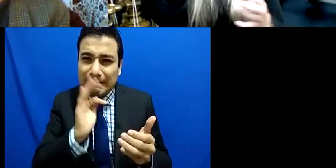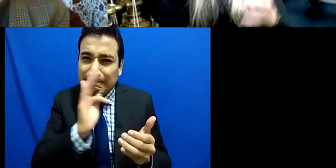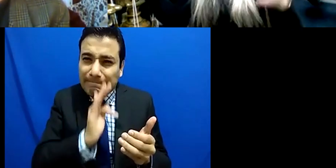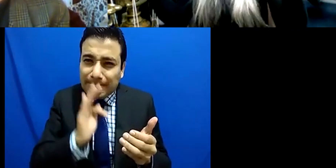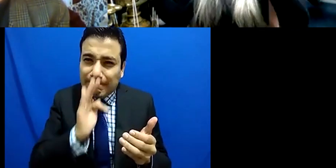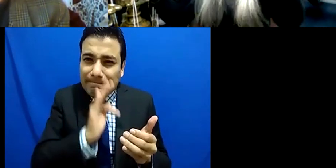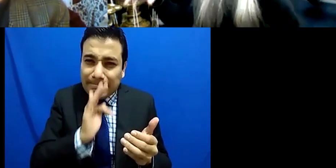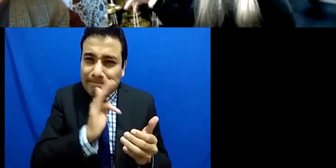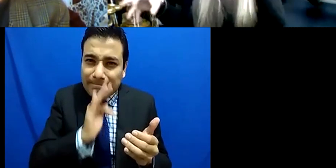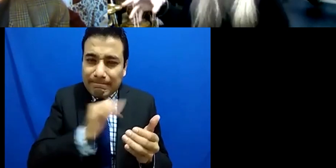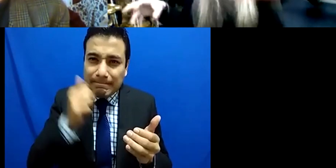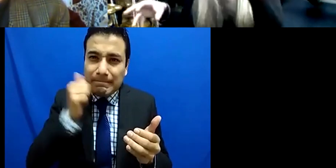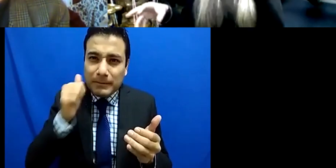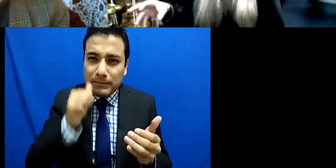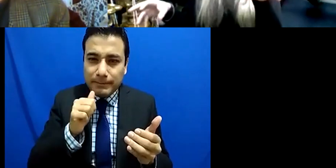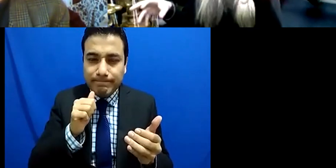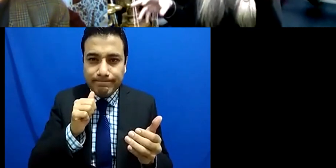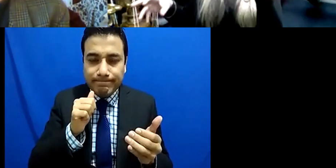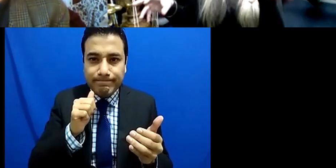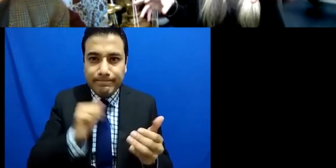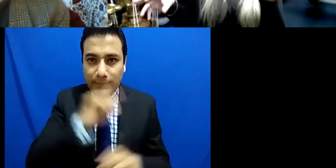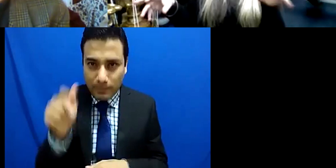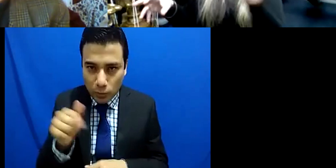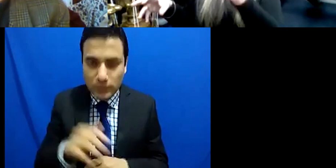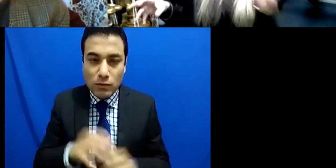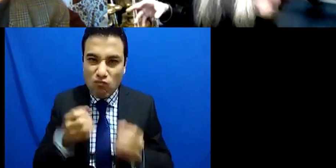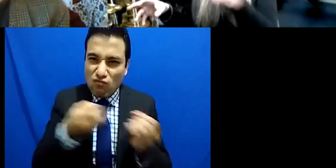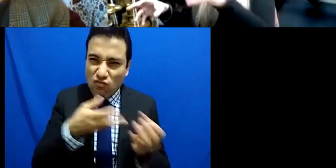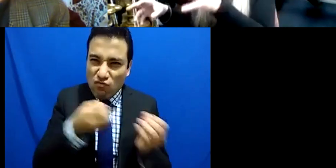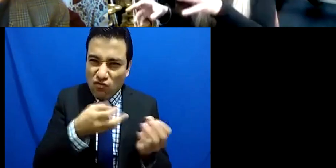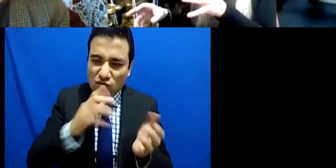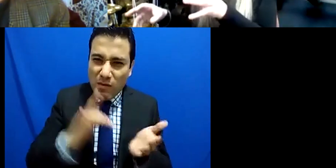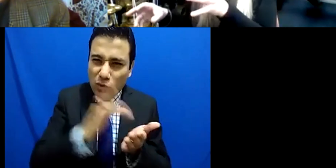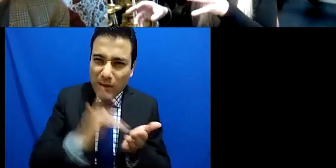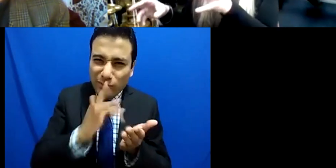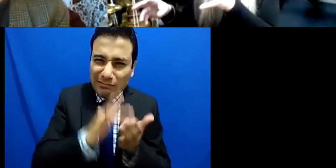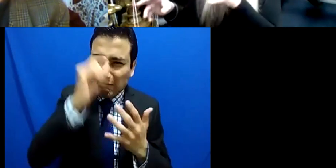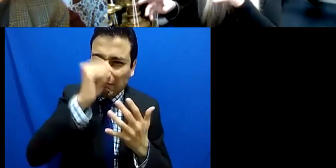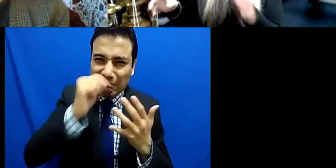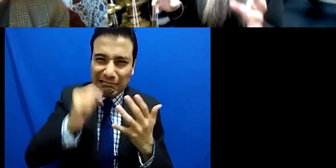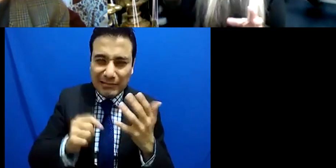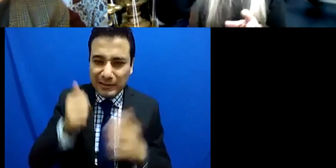that create then the challenges that then the baby has as it's growing up and it's always the